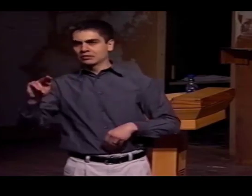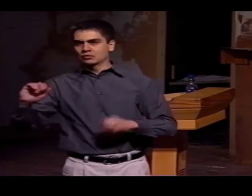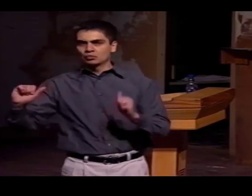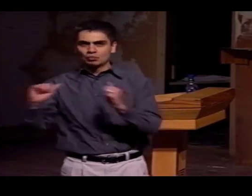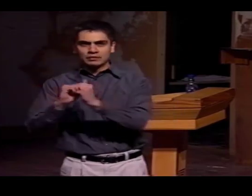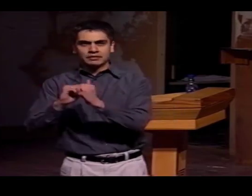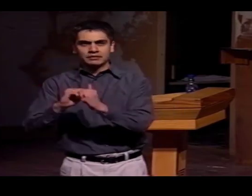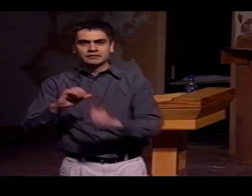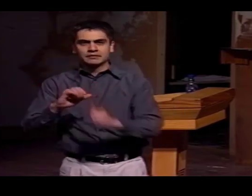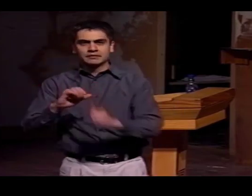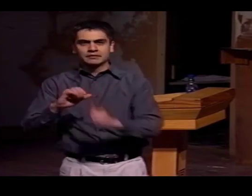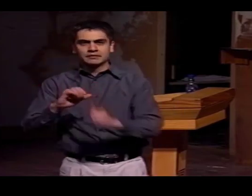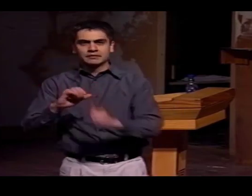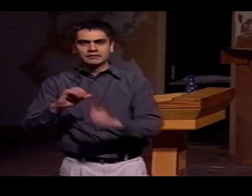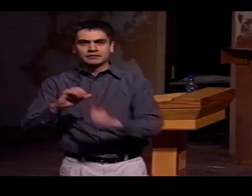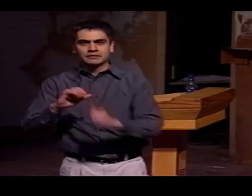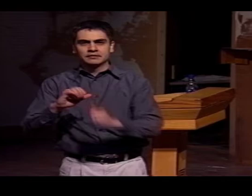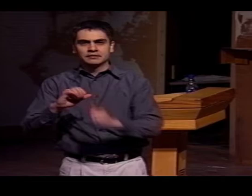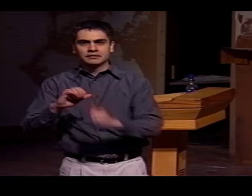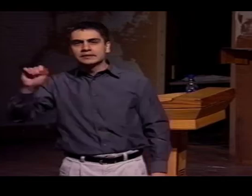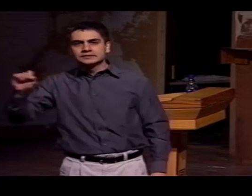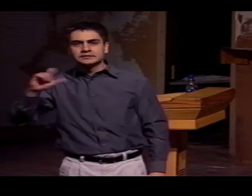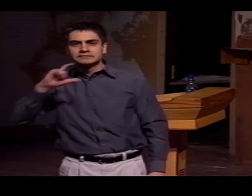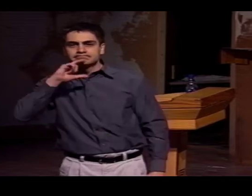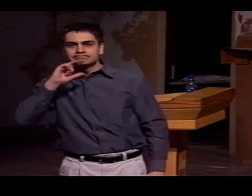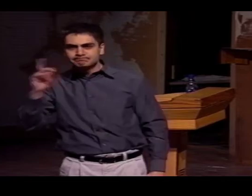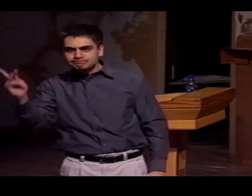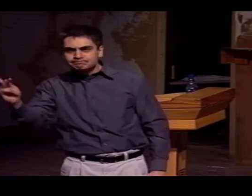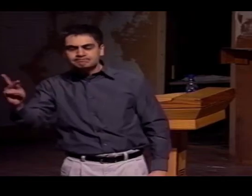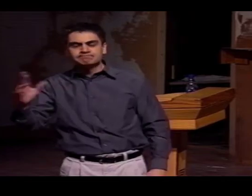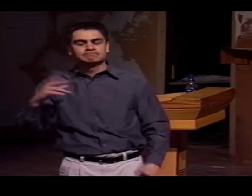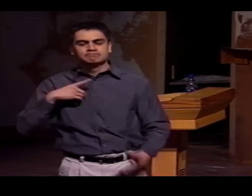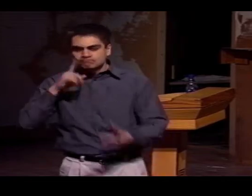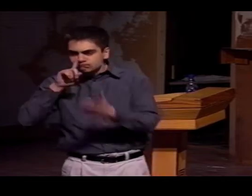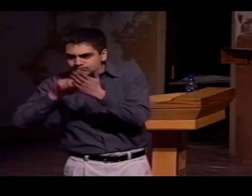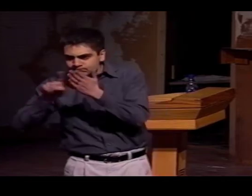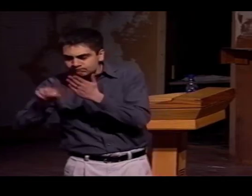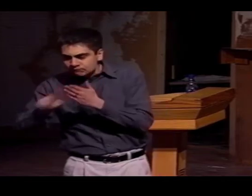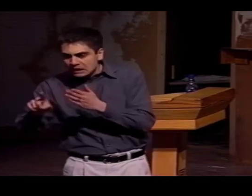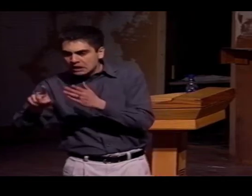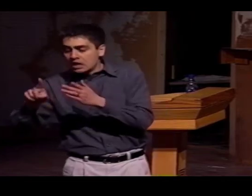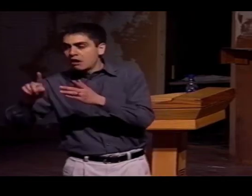CLAYTON WORKED WITH CEIL LUCAS,